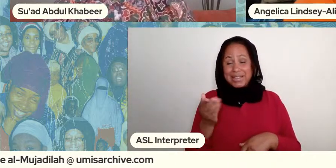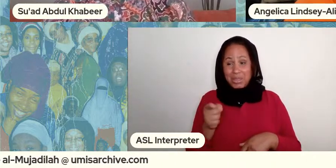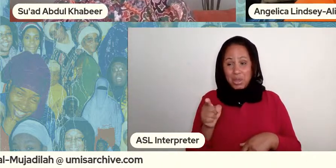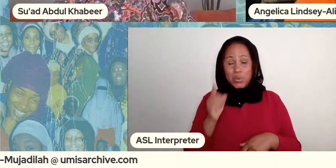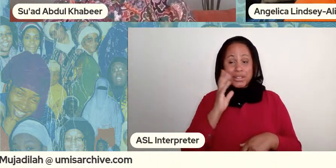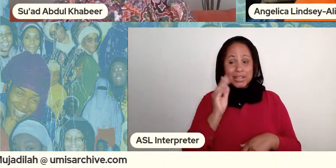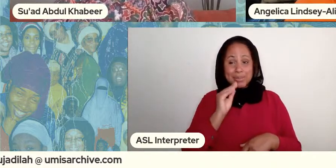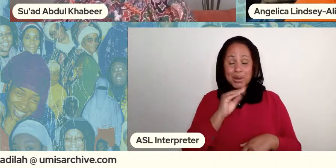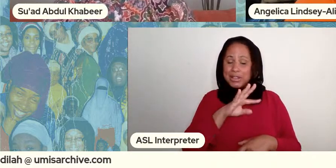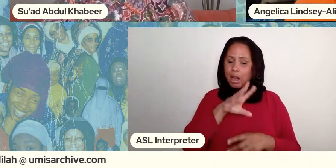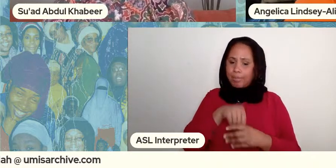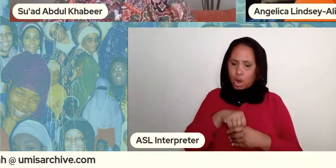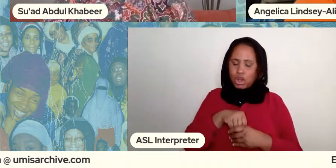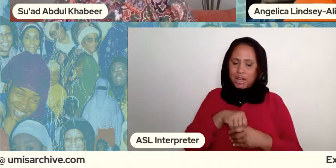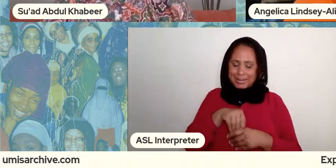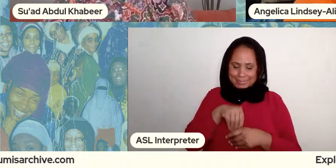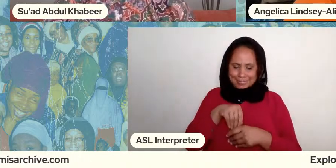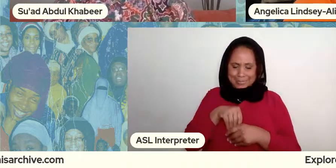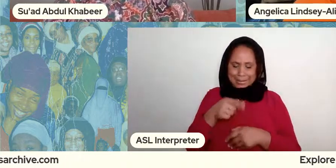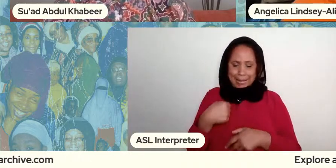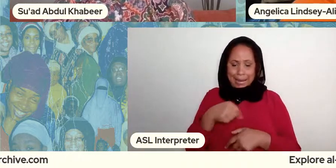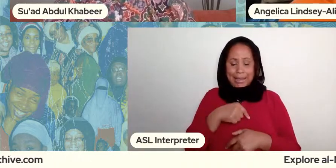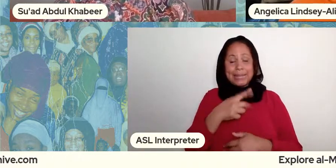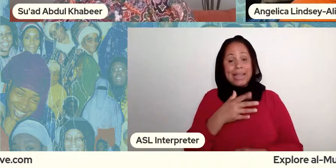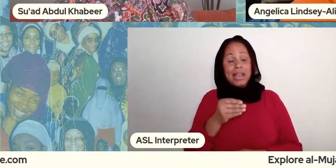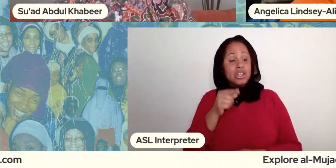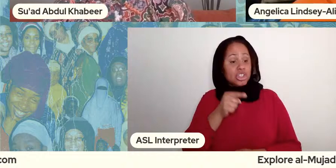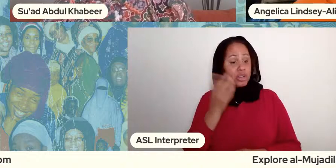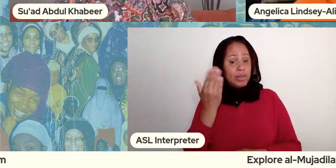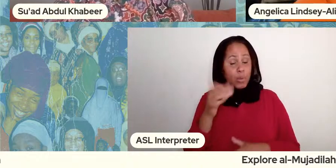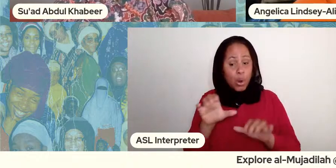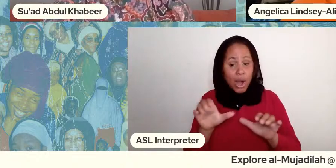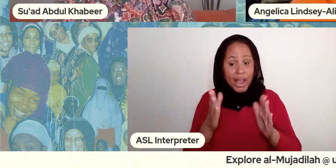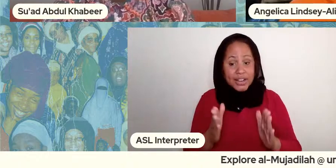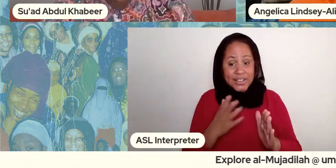of us so you know she was an activist and she had someone who supported her activism